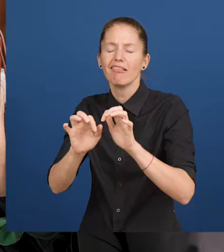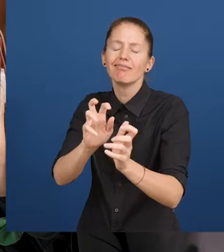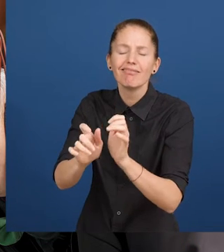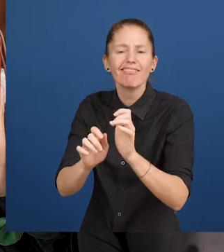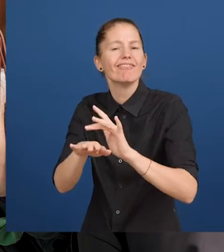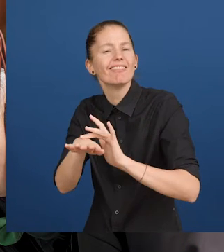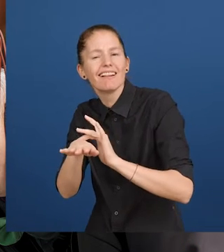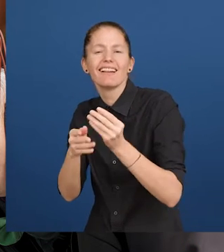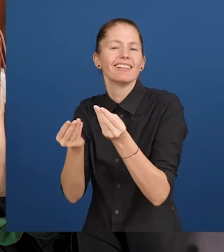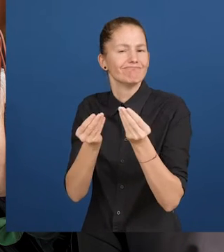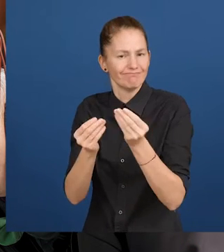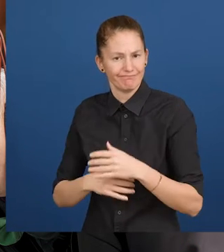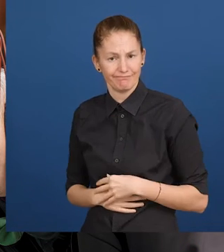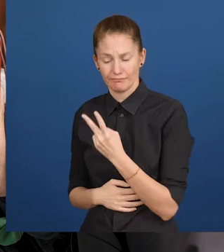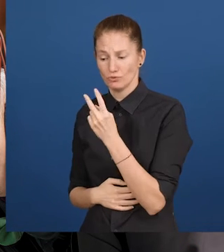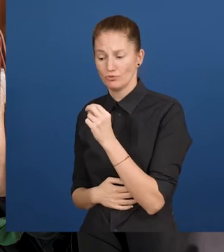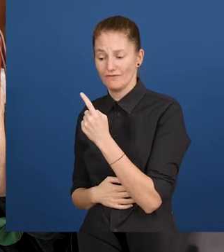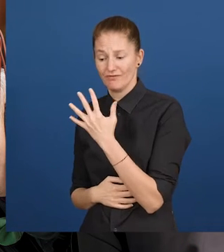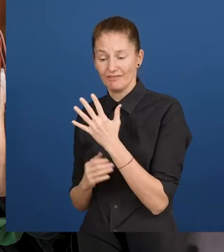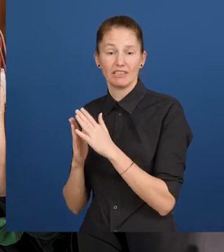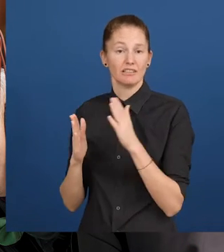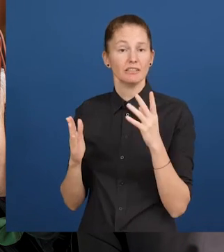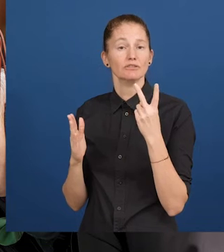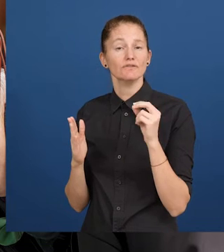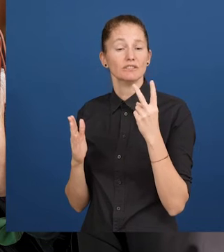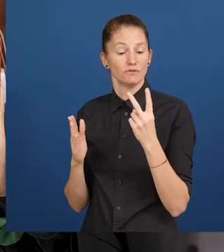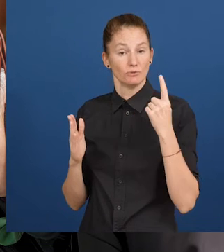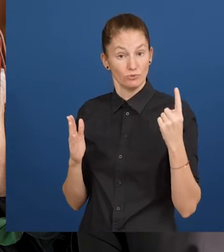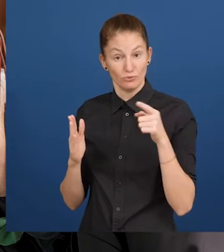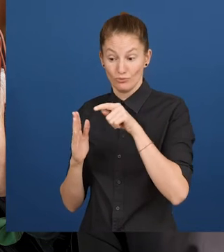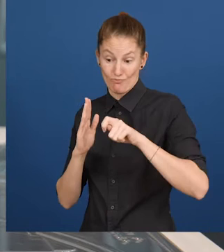and 2021, projects have been implemented in more than 130 cultural